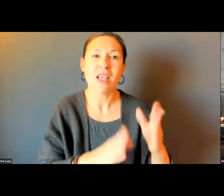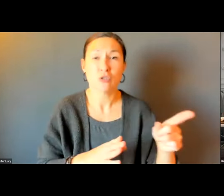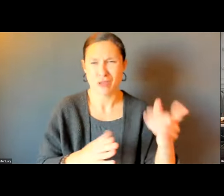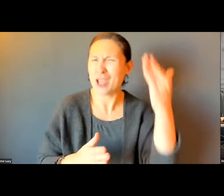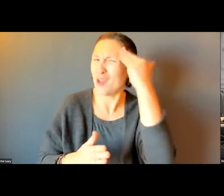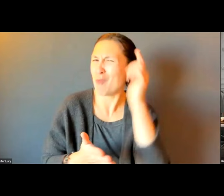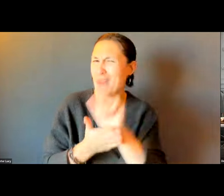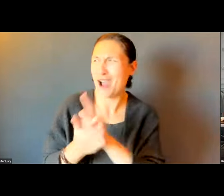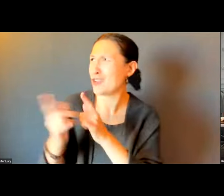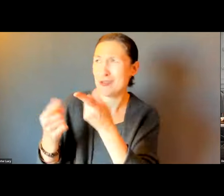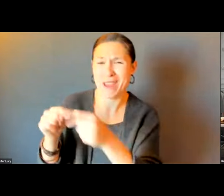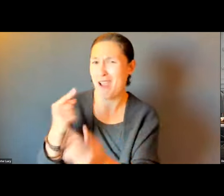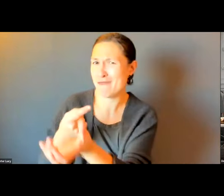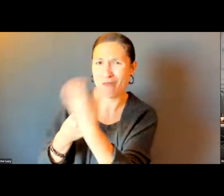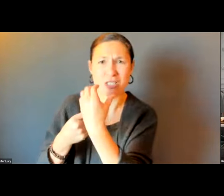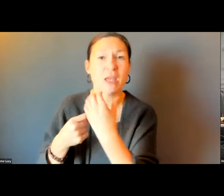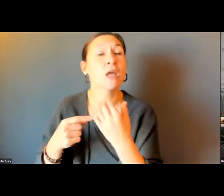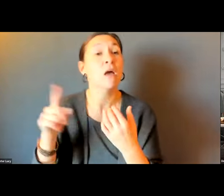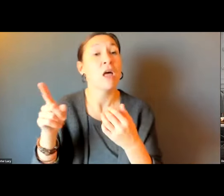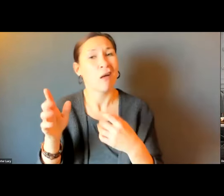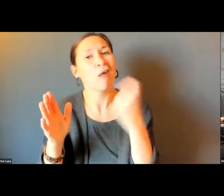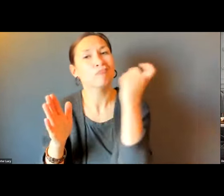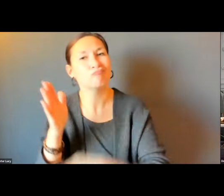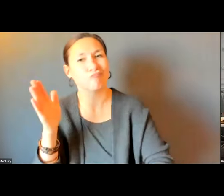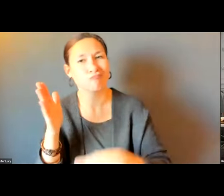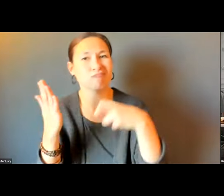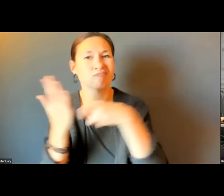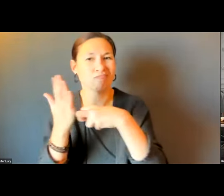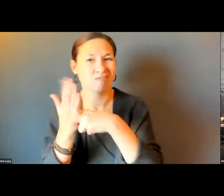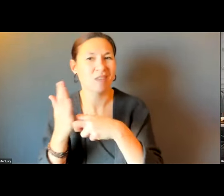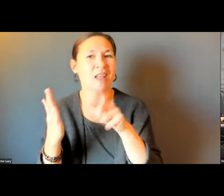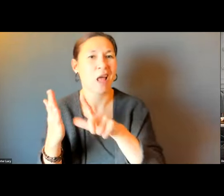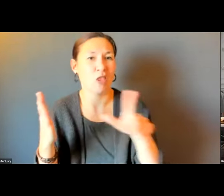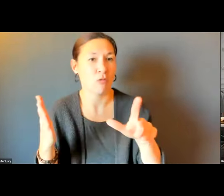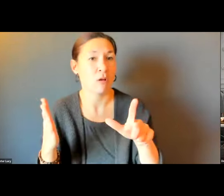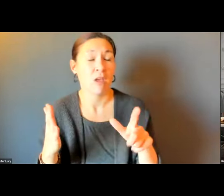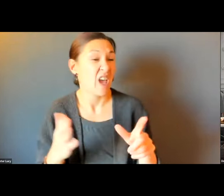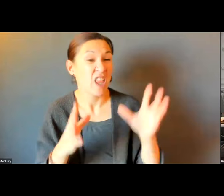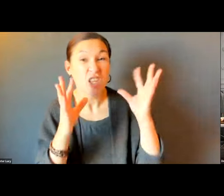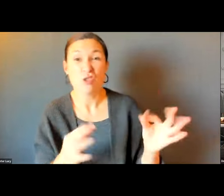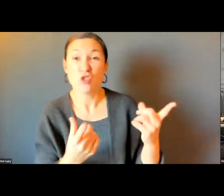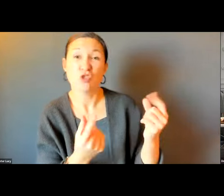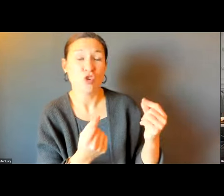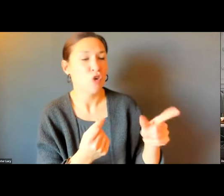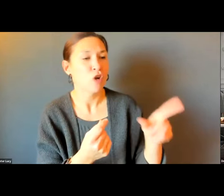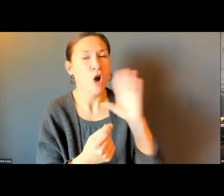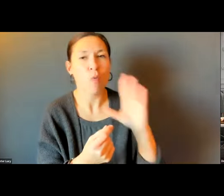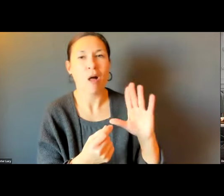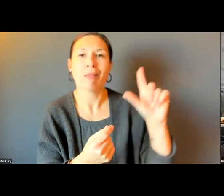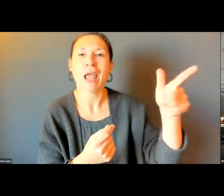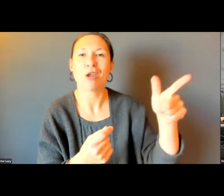IN THOSE INSTANCES, WHERE THESE PEOPLE KNOW BETTER AND KNOW WHAT THE LAW IS, THE LANDLORD GETS A FINE.